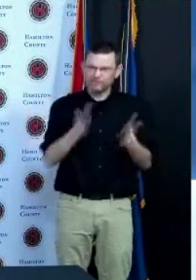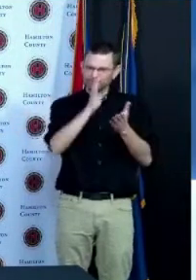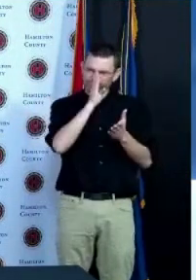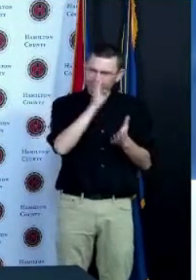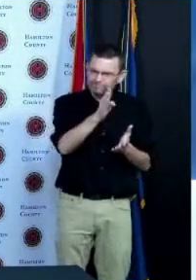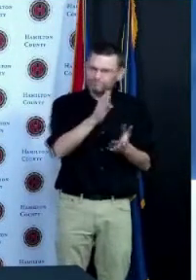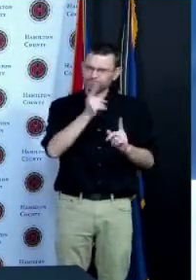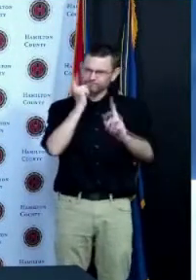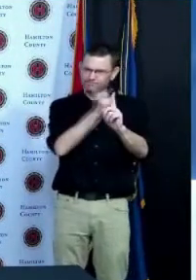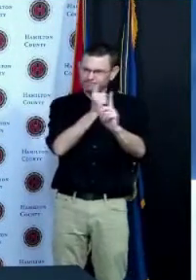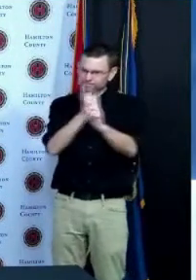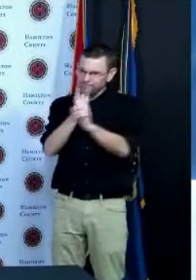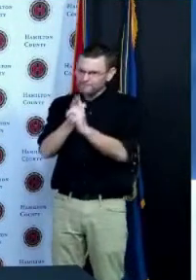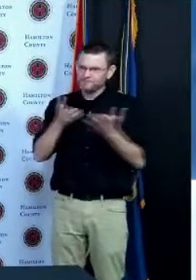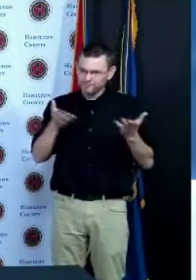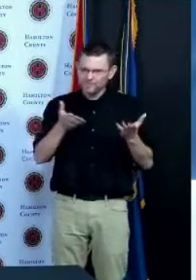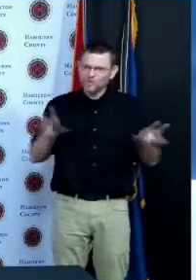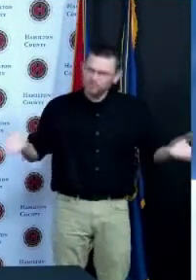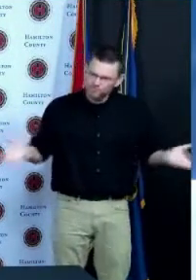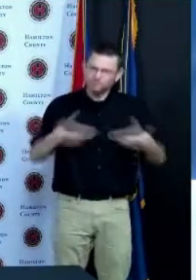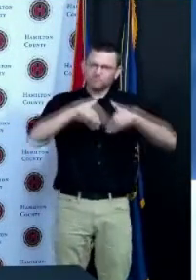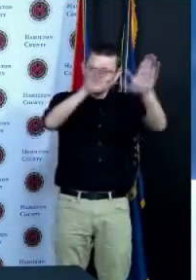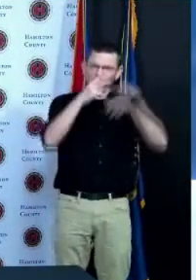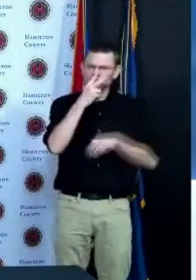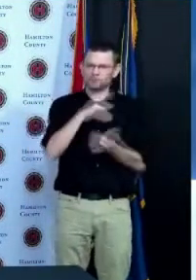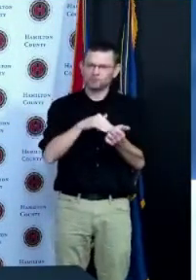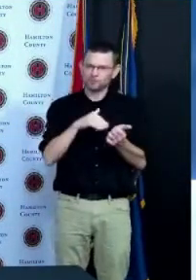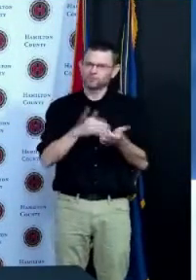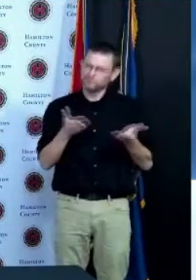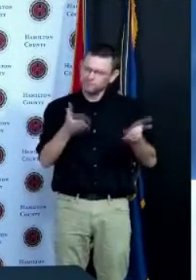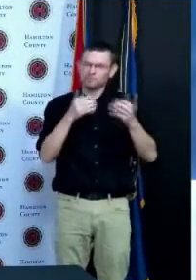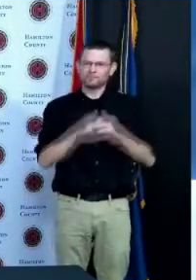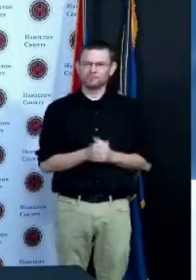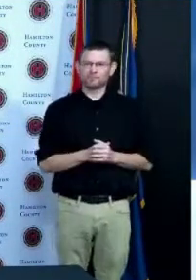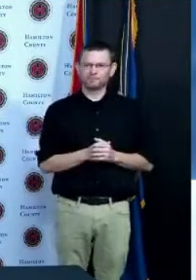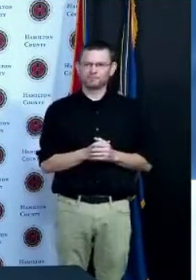living in Hamilton County maybe 10 or 20 percent that sadly don't listen to radio they don't watch